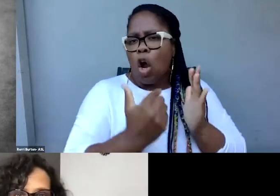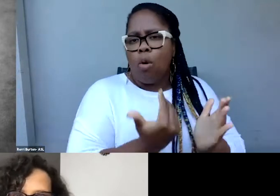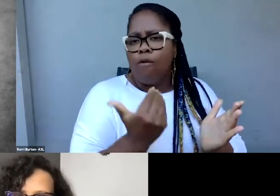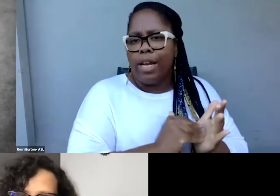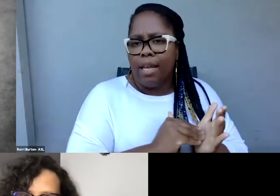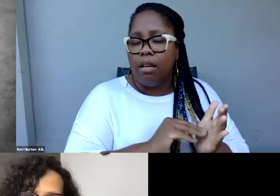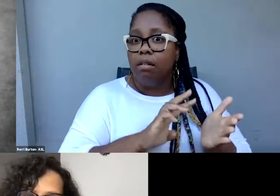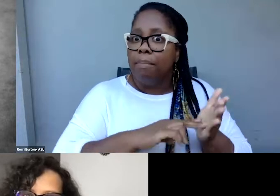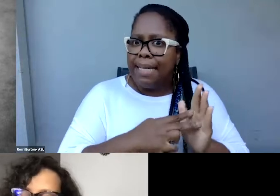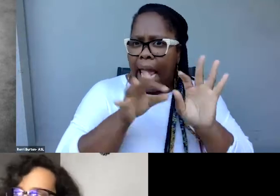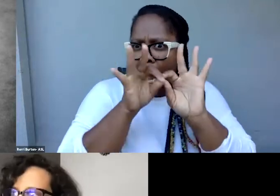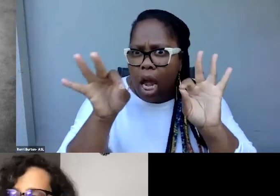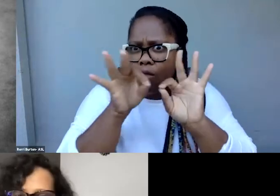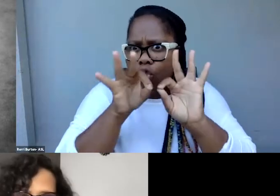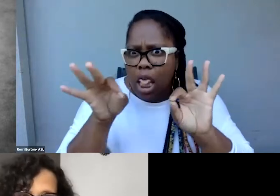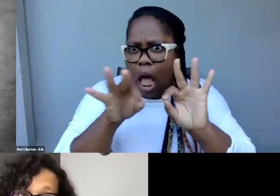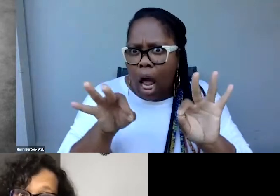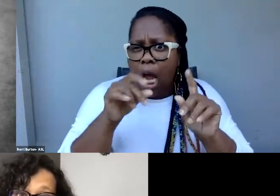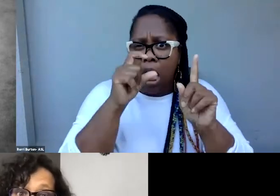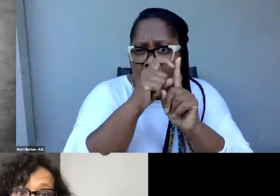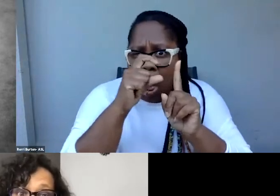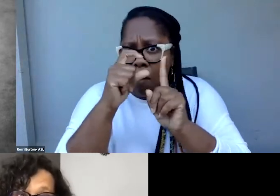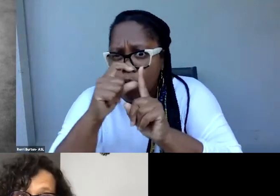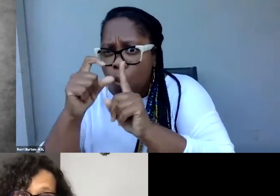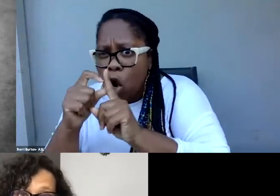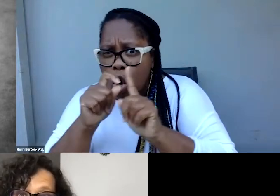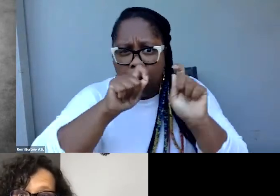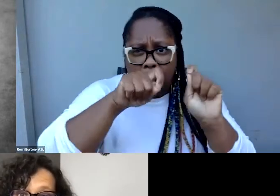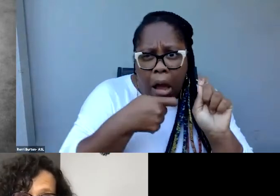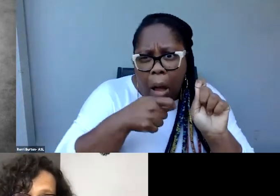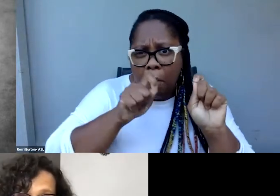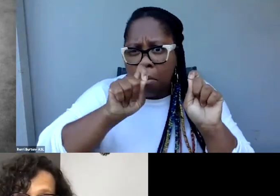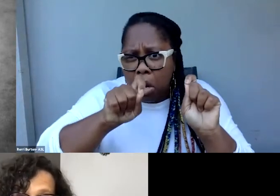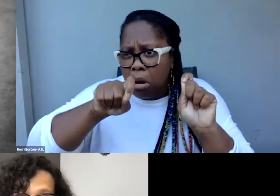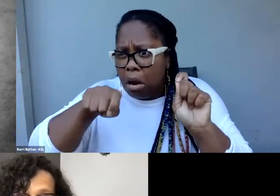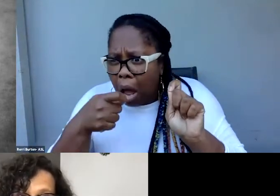word by word, comma by comma and fixing the typos.